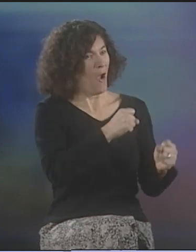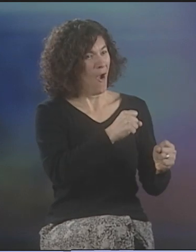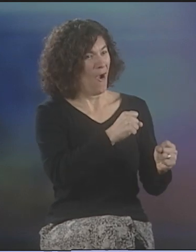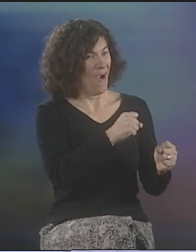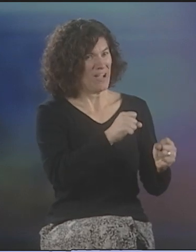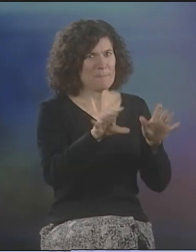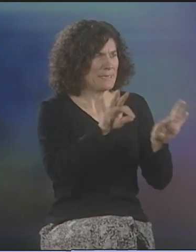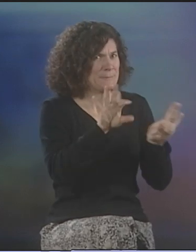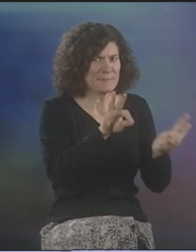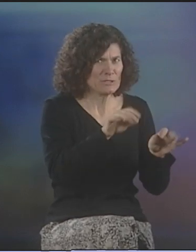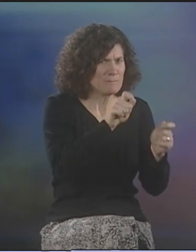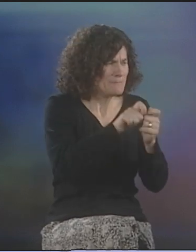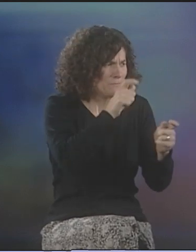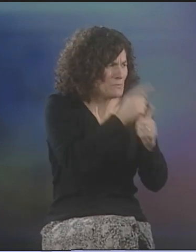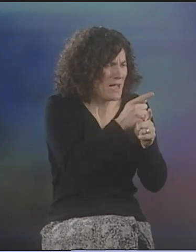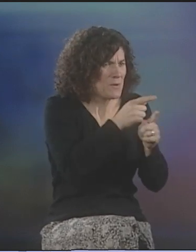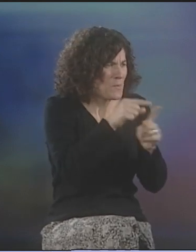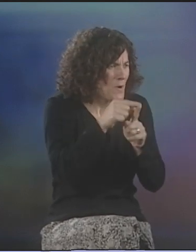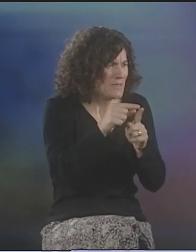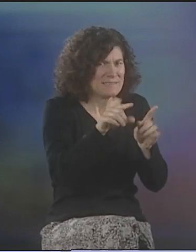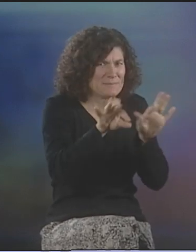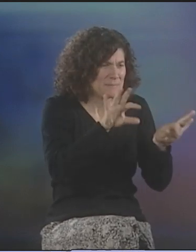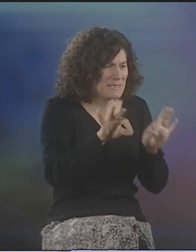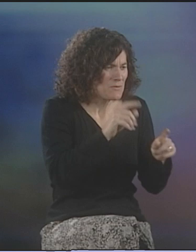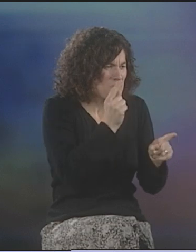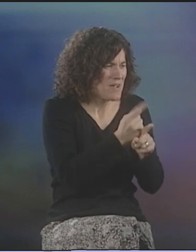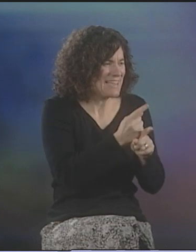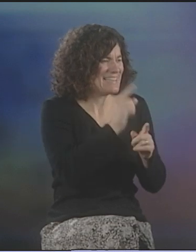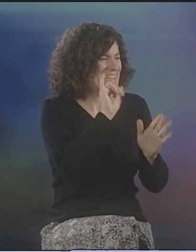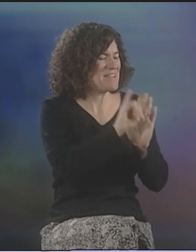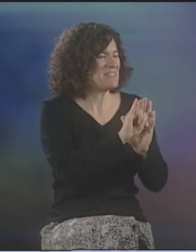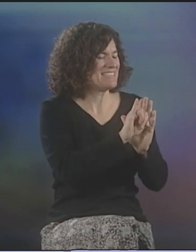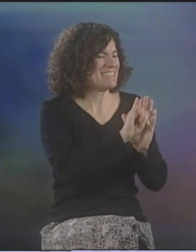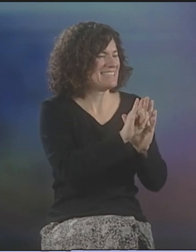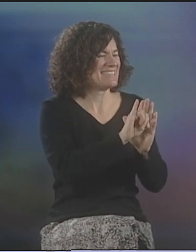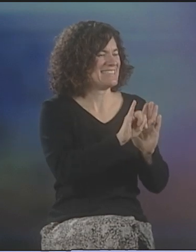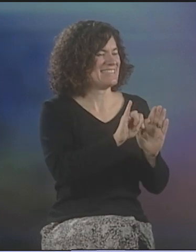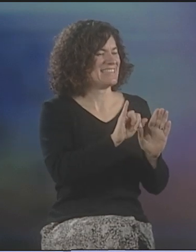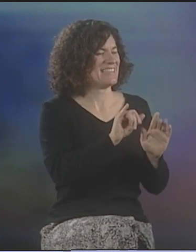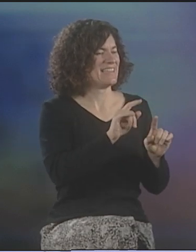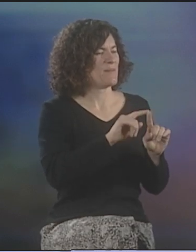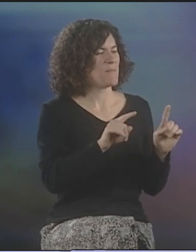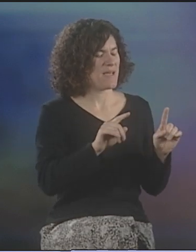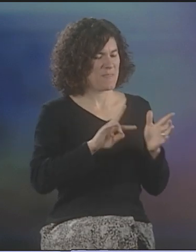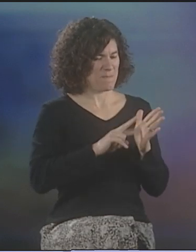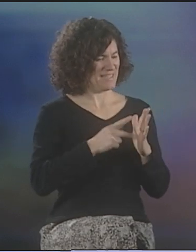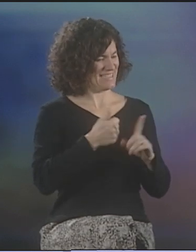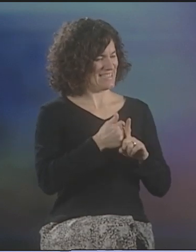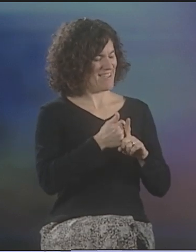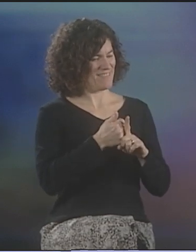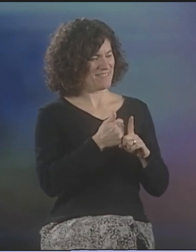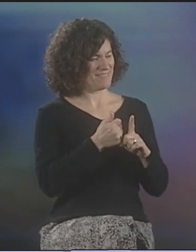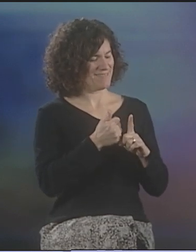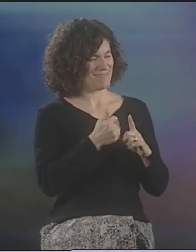AND THE WORDS ARE VERY STRONG. A POET WORKS REALLY CAREFULLY TO CRAFT AND SELECT THE CORRECT WORDS TO BRING FORTH THAT IMAGE,